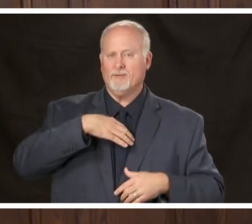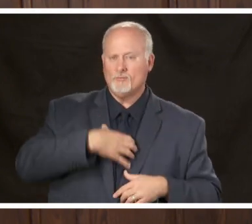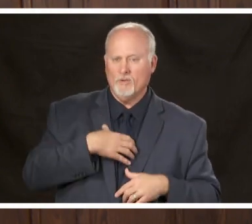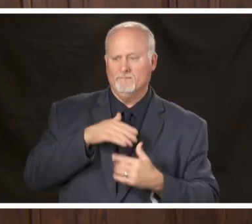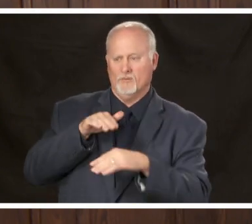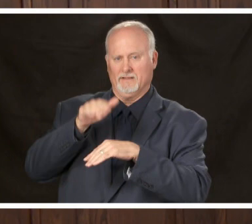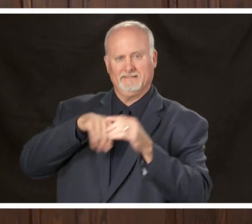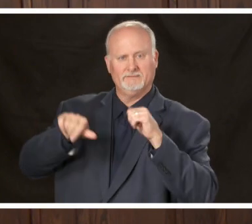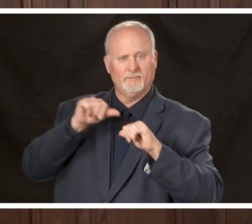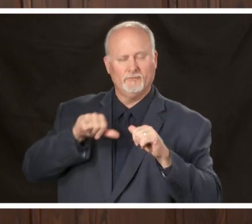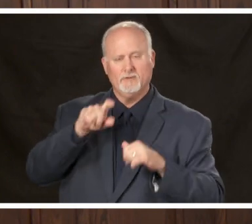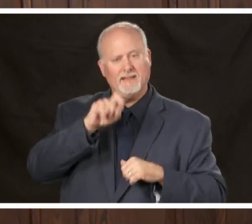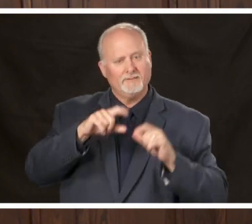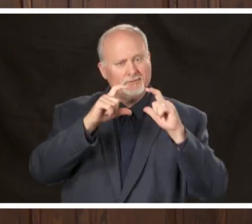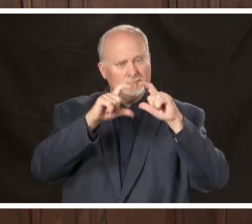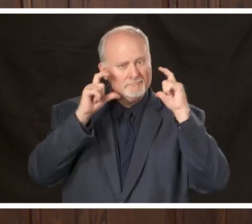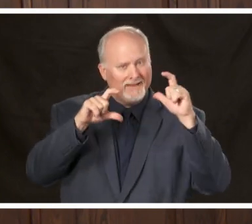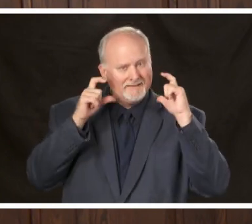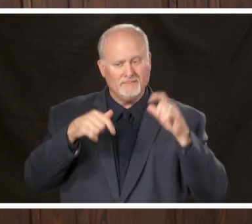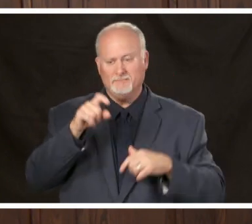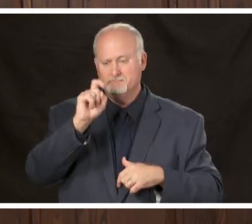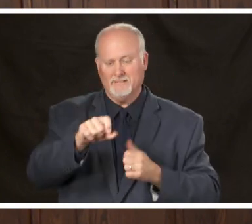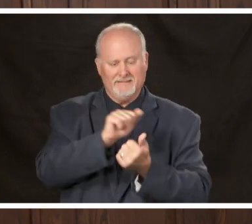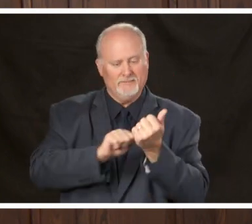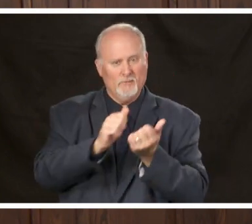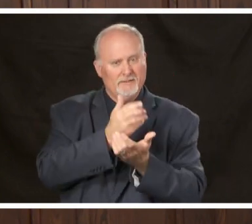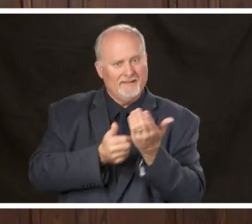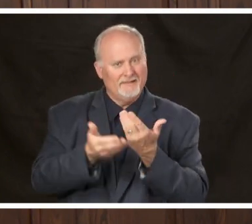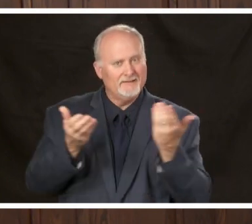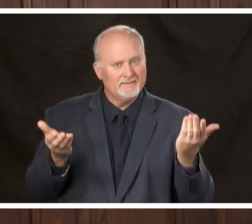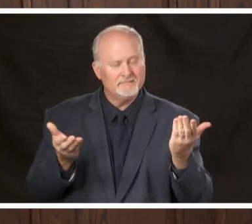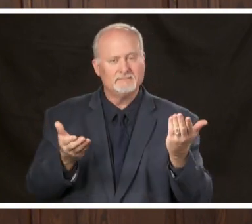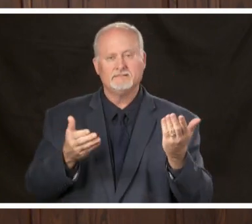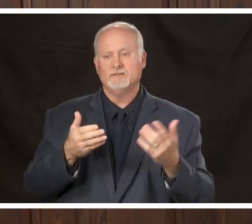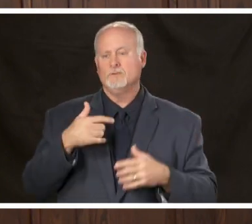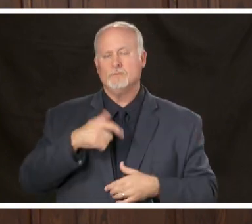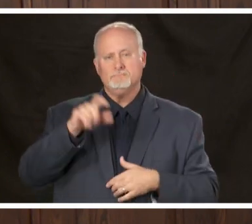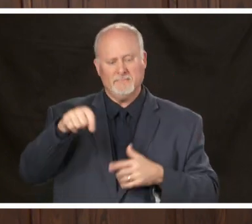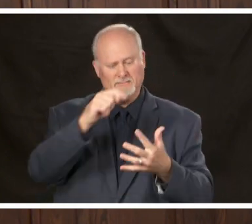wear a mask we have to wash our hands we've got to do all these things that we